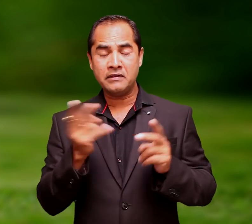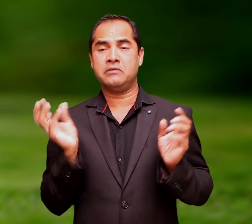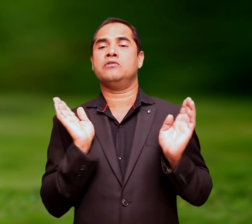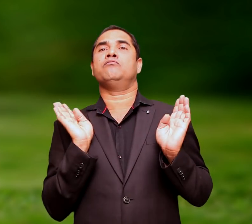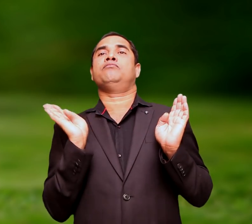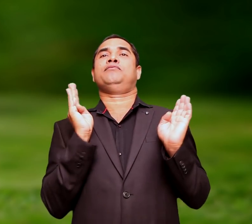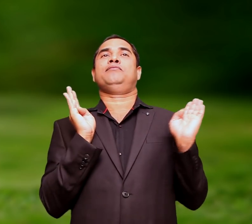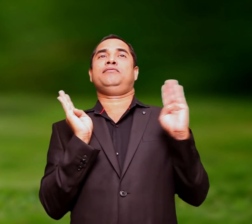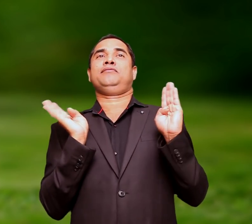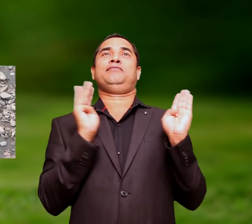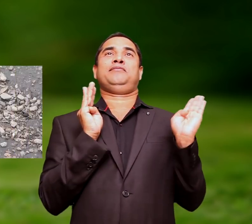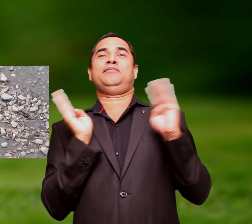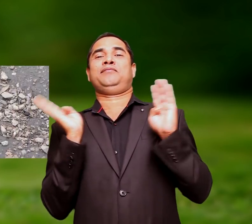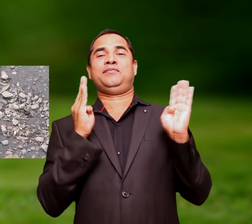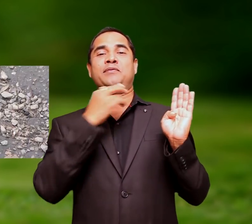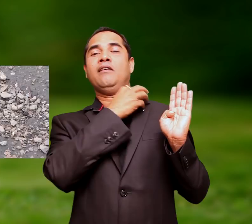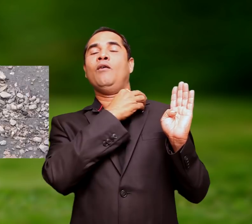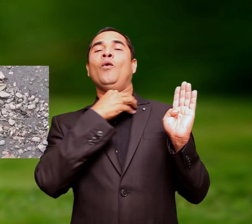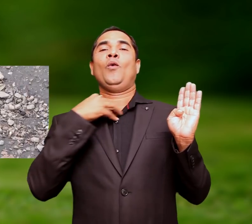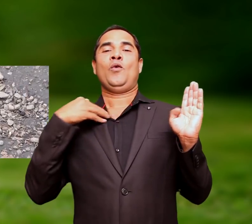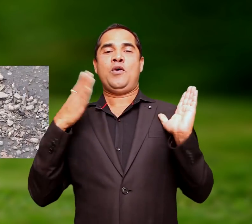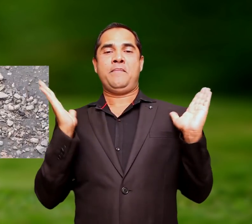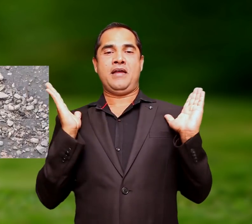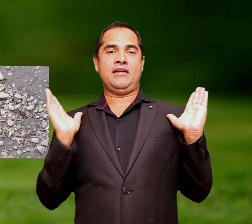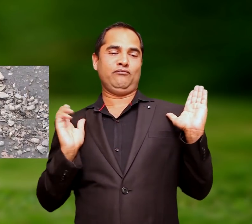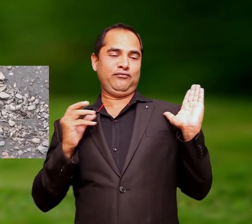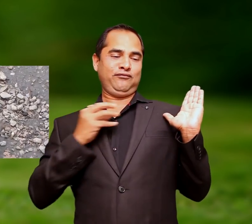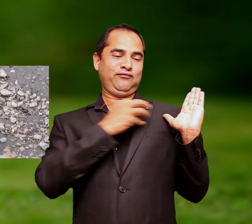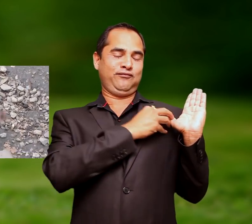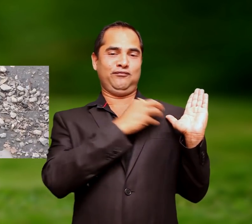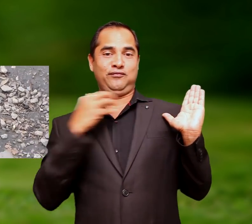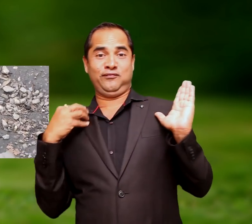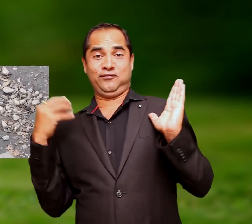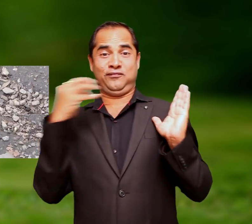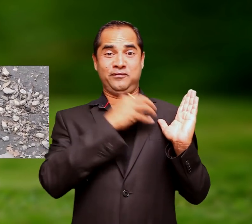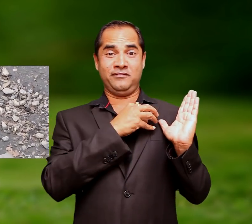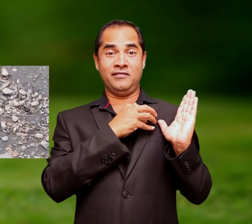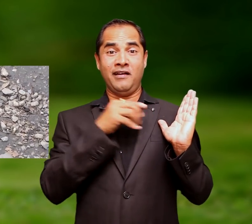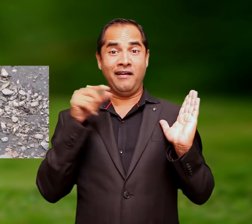favorite toys for this pastime. He would lie on his back, rolling two or more of